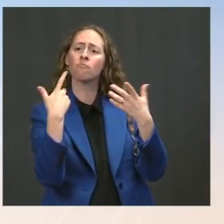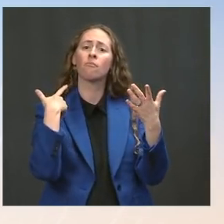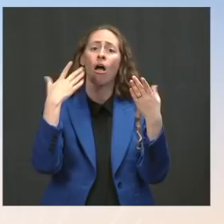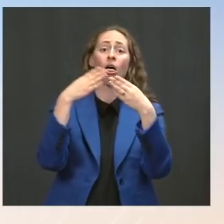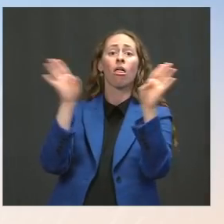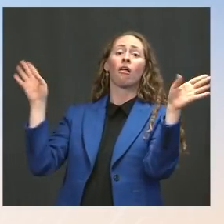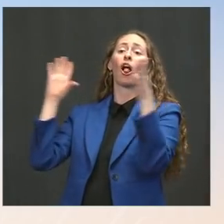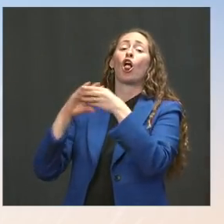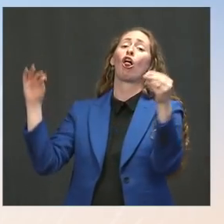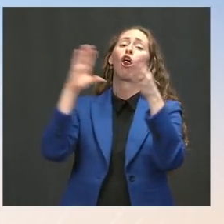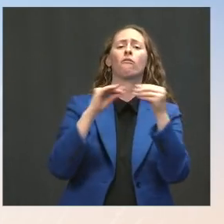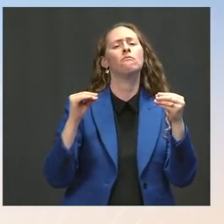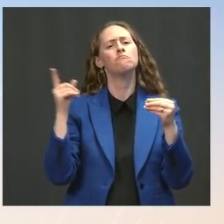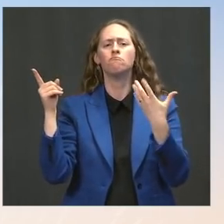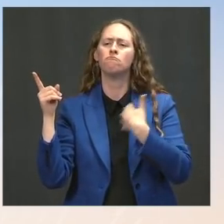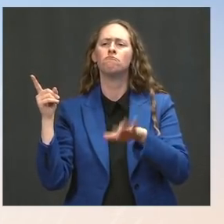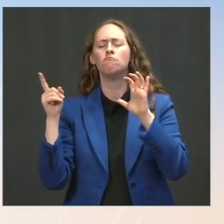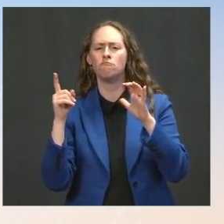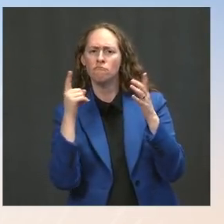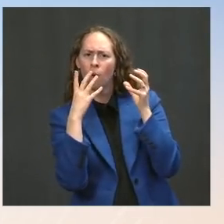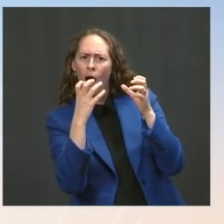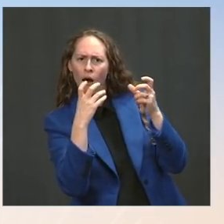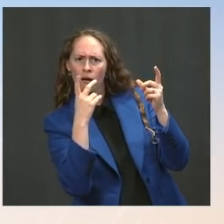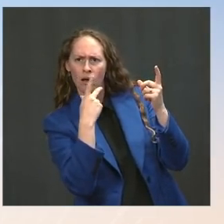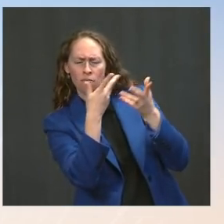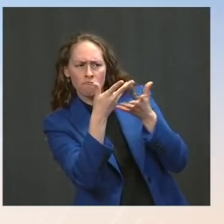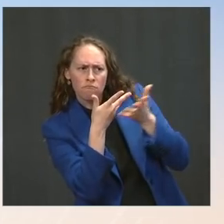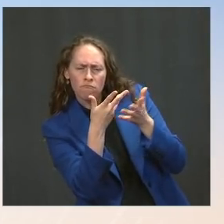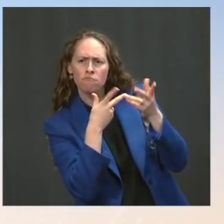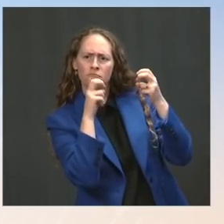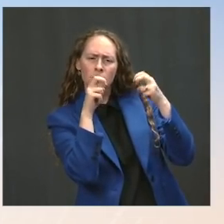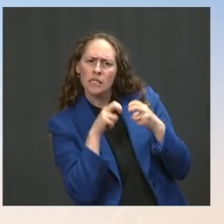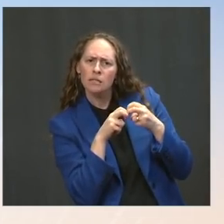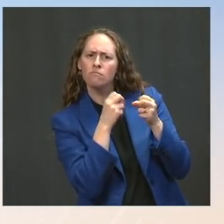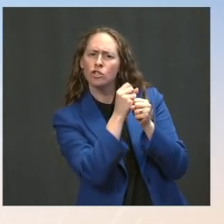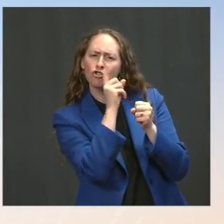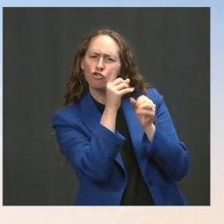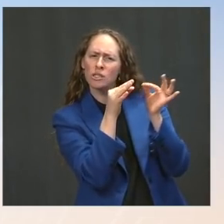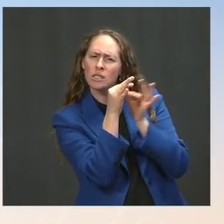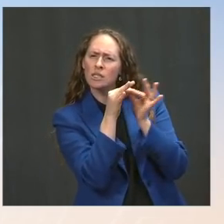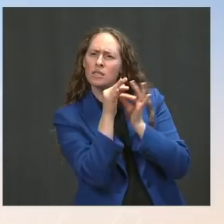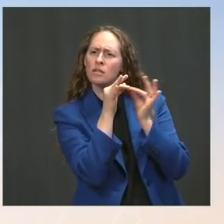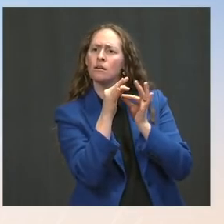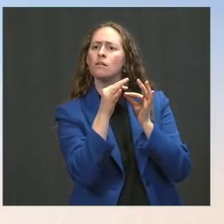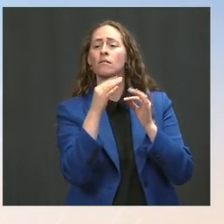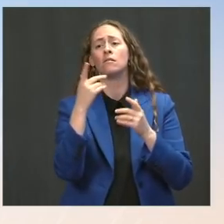about where we stand and explain our concerns in detail. And our philosophy is that we should not avoid hard topics,